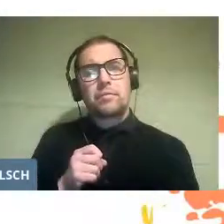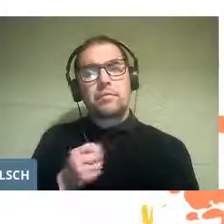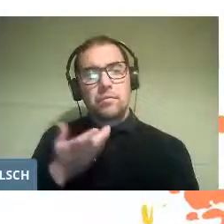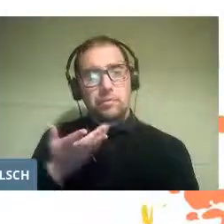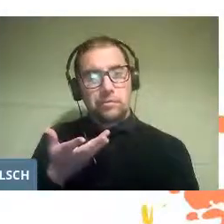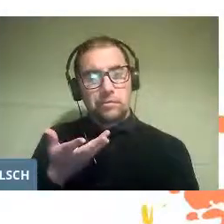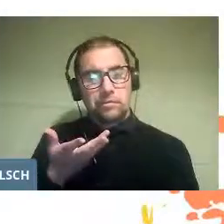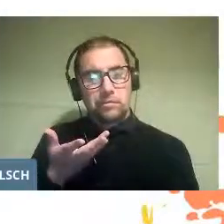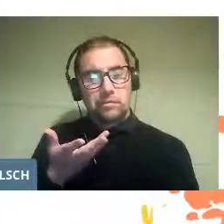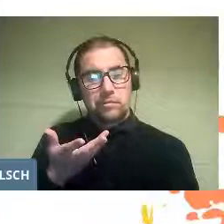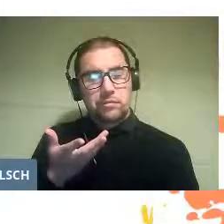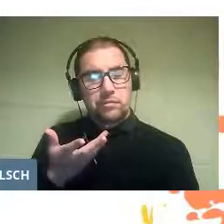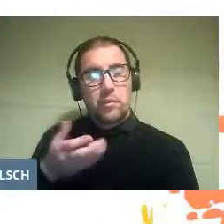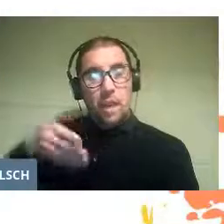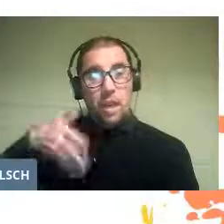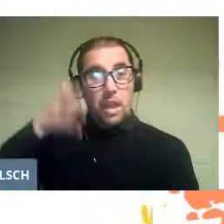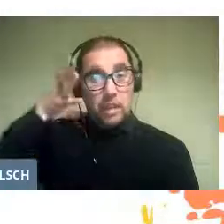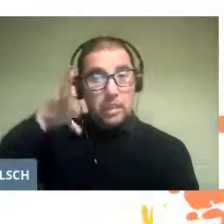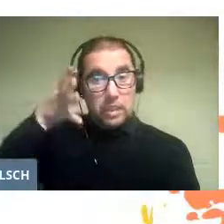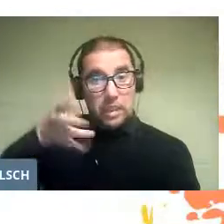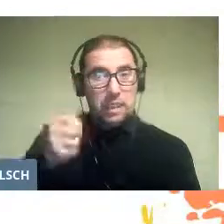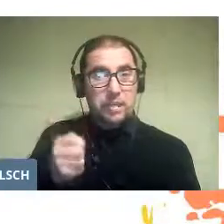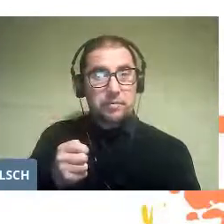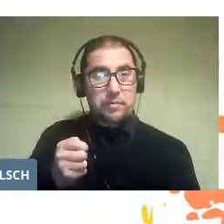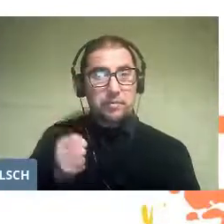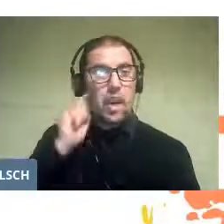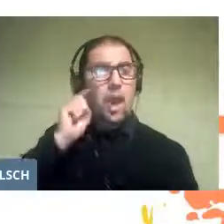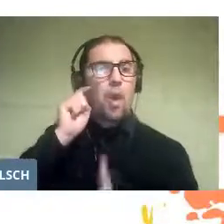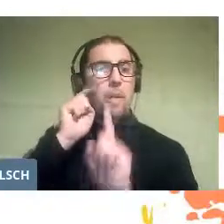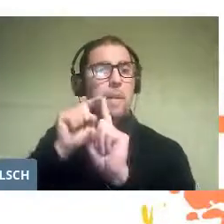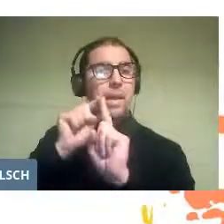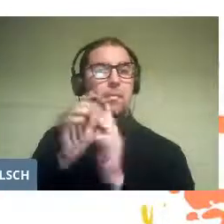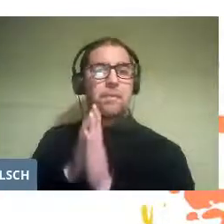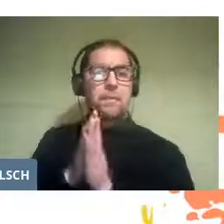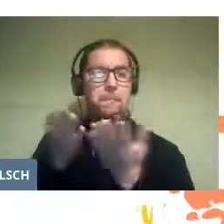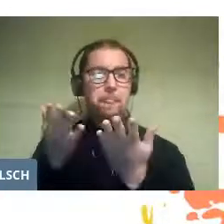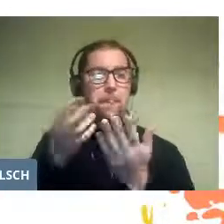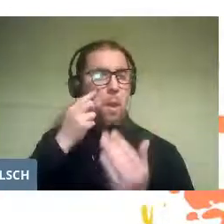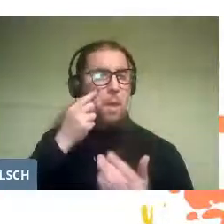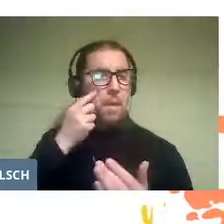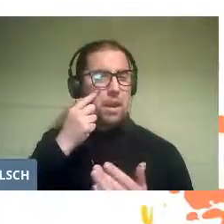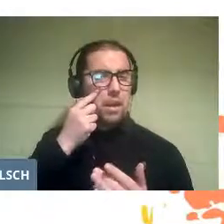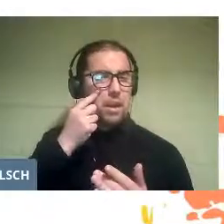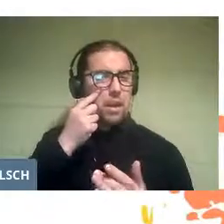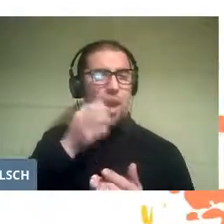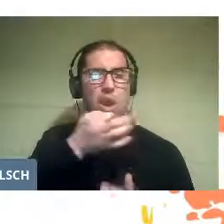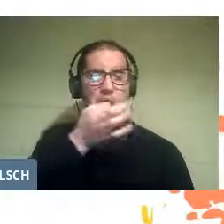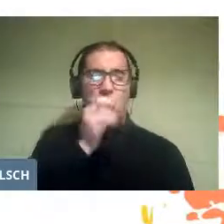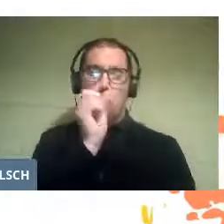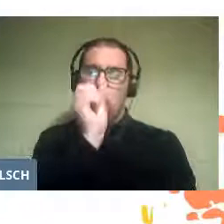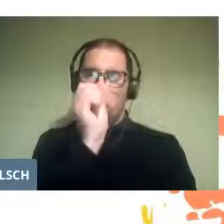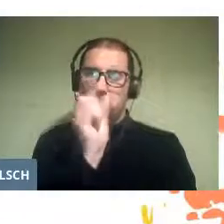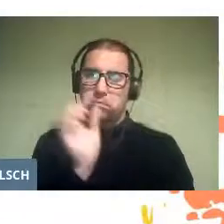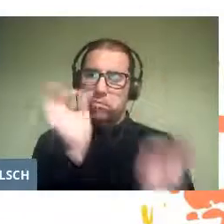This talk then aims to briefly examine the historical background